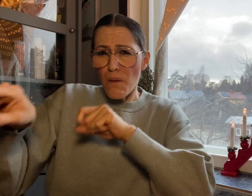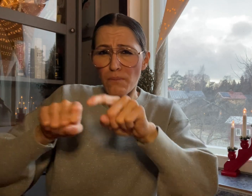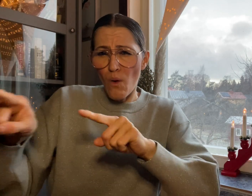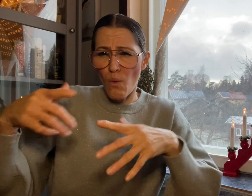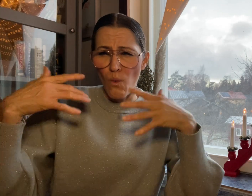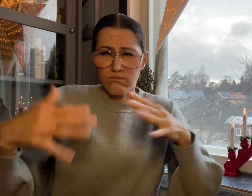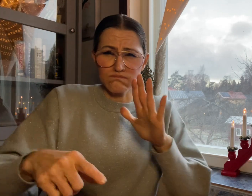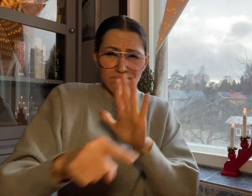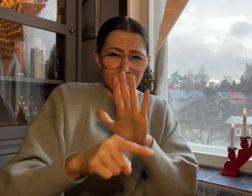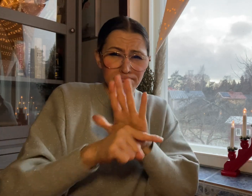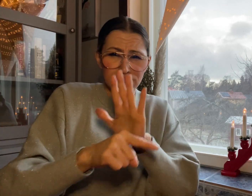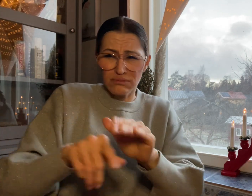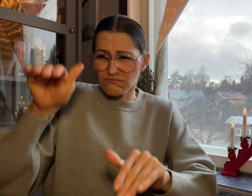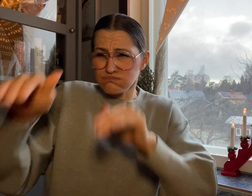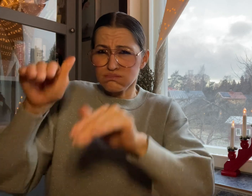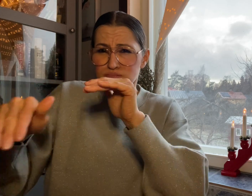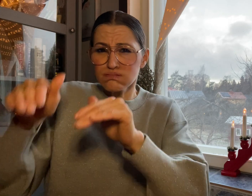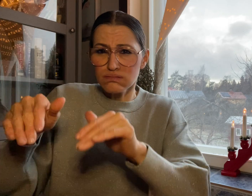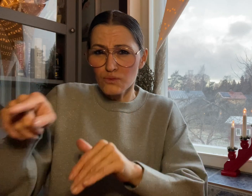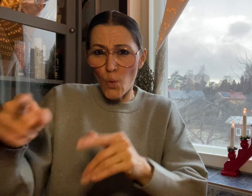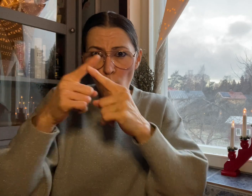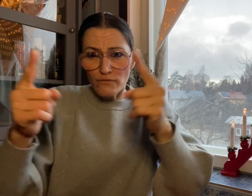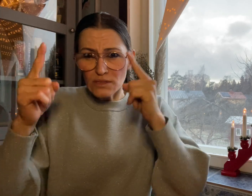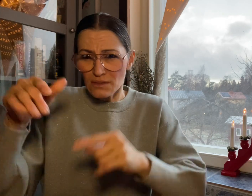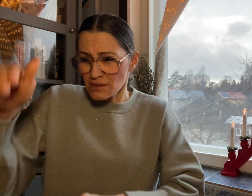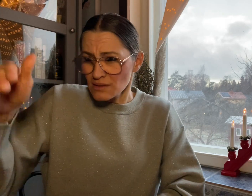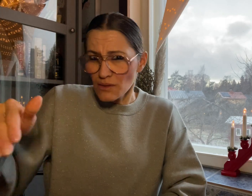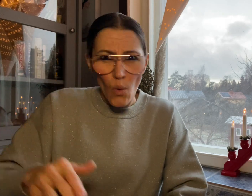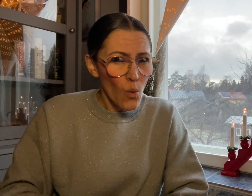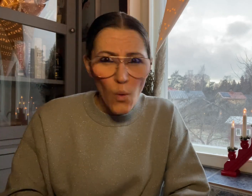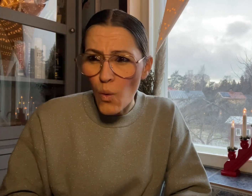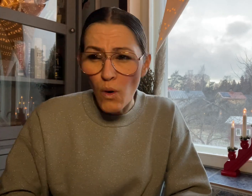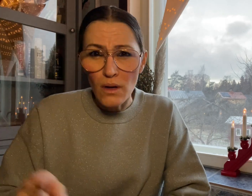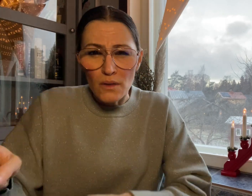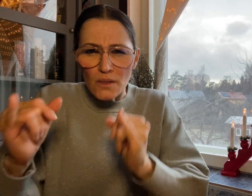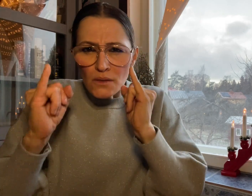from social media users, including being described